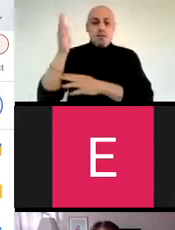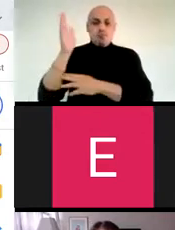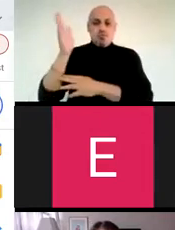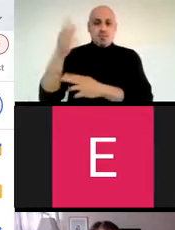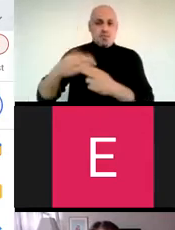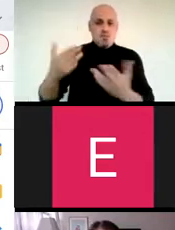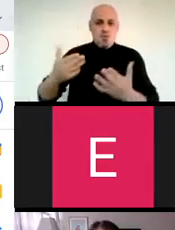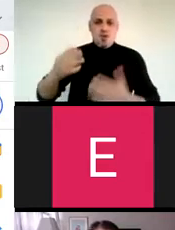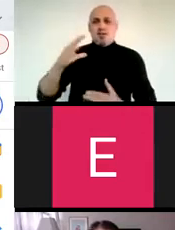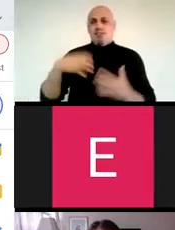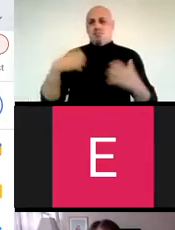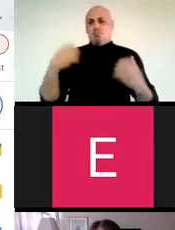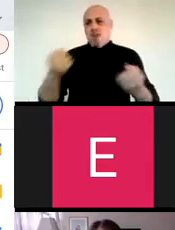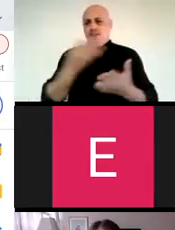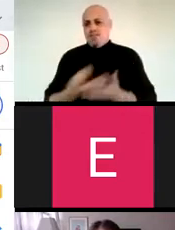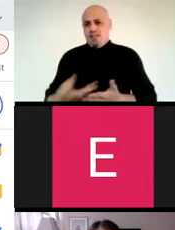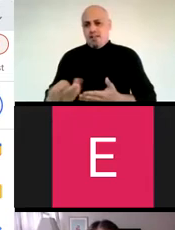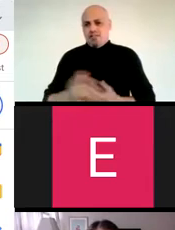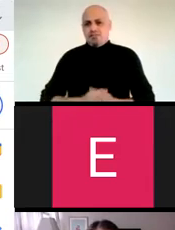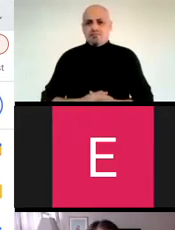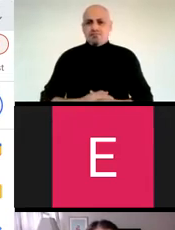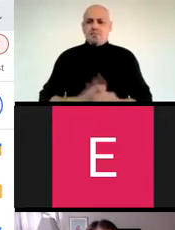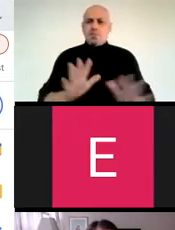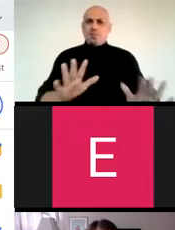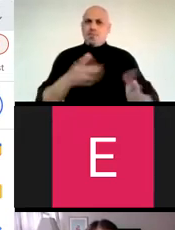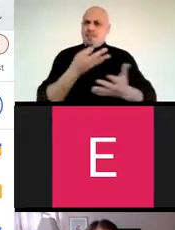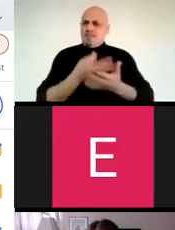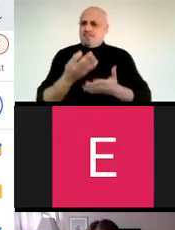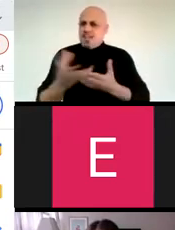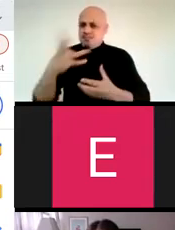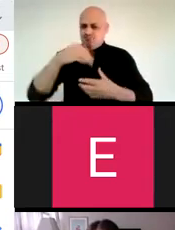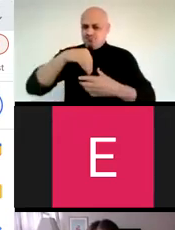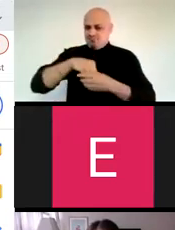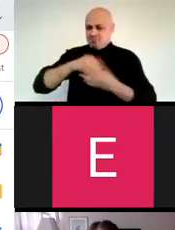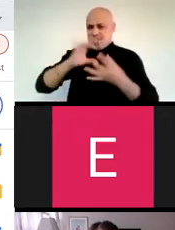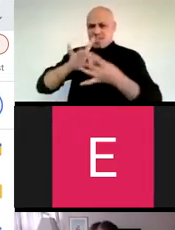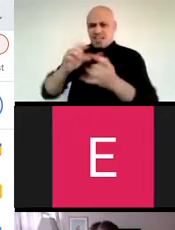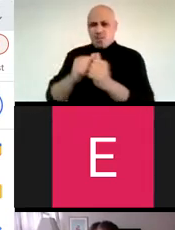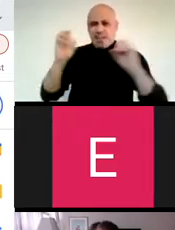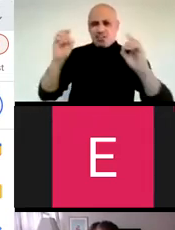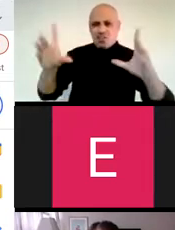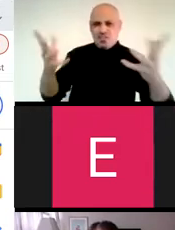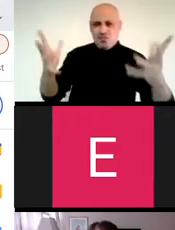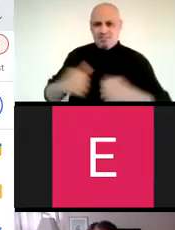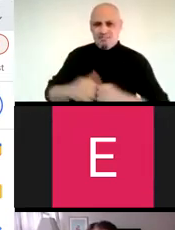and my presentation is titled Bravery as Failure. So, resistance to failure is inherently linked